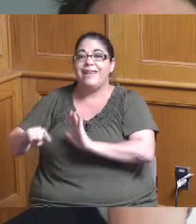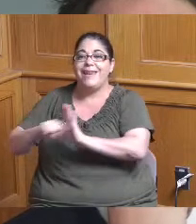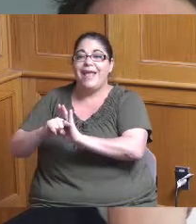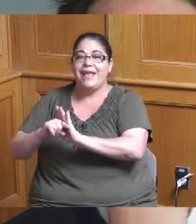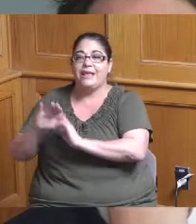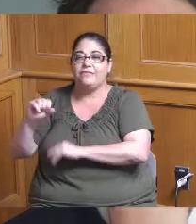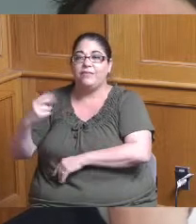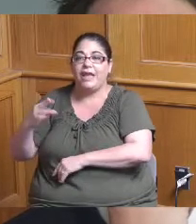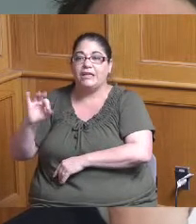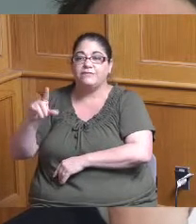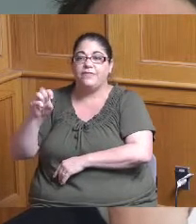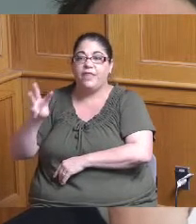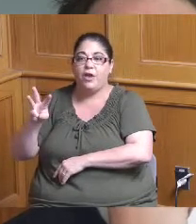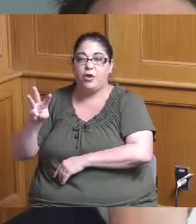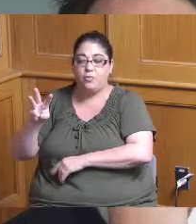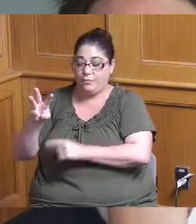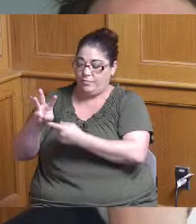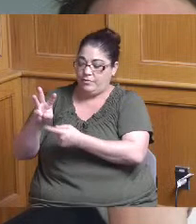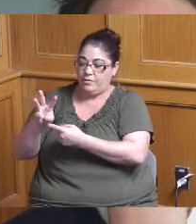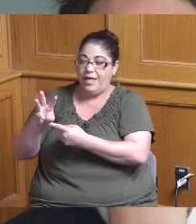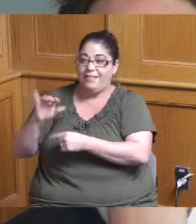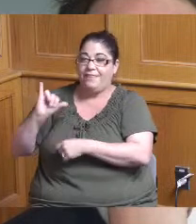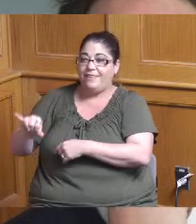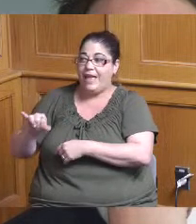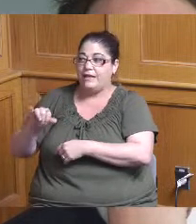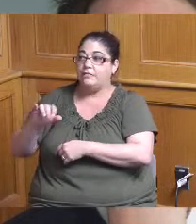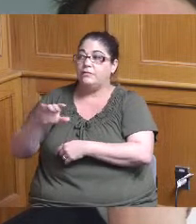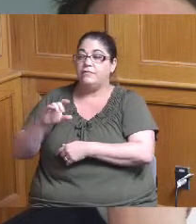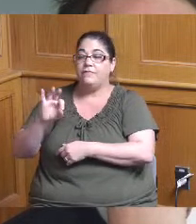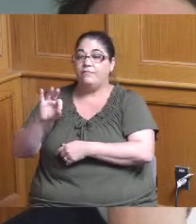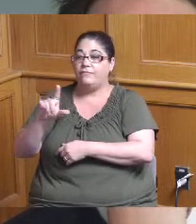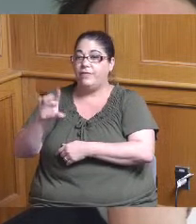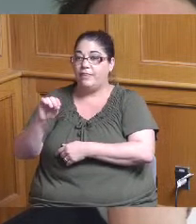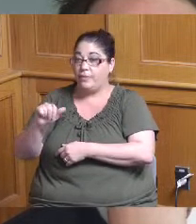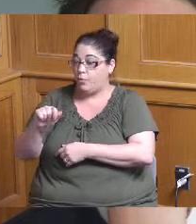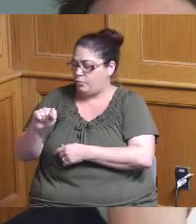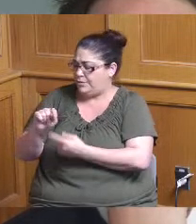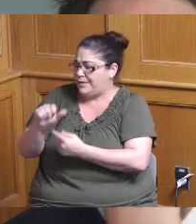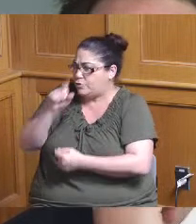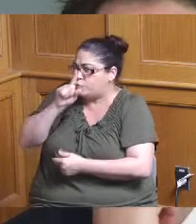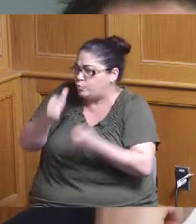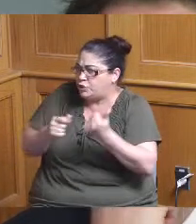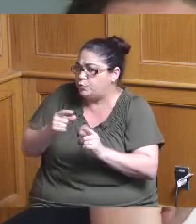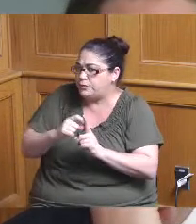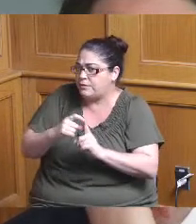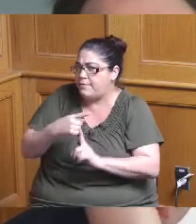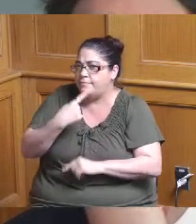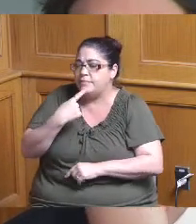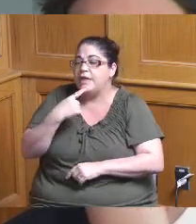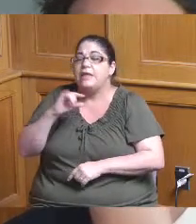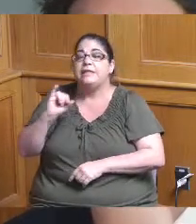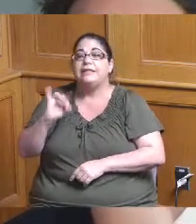the the negative float on those specific projects were were there remedy plans that were